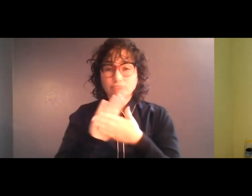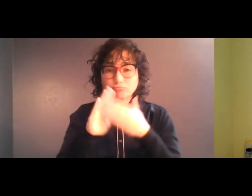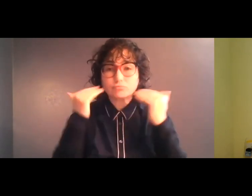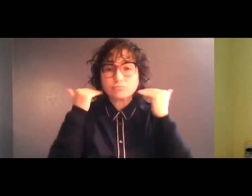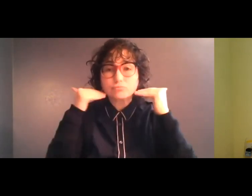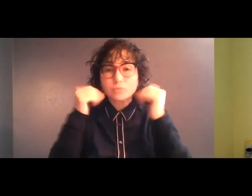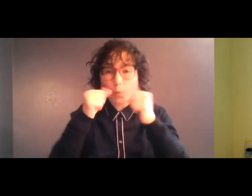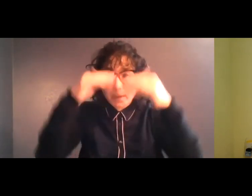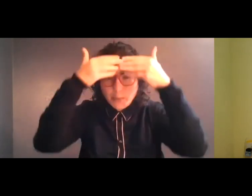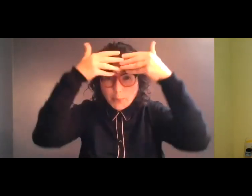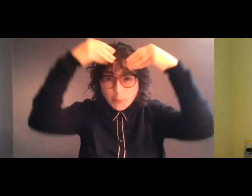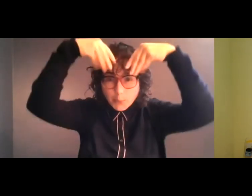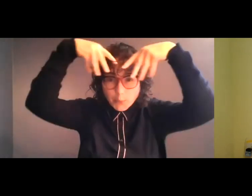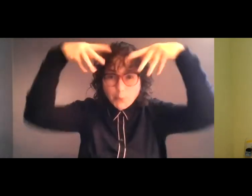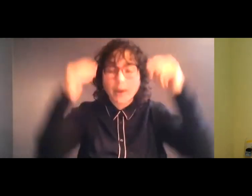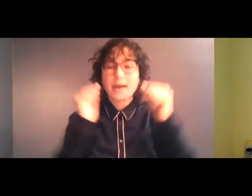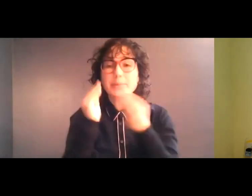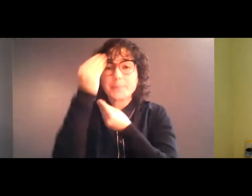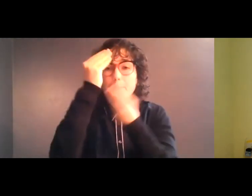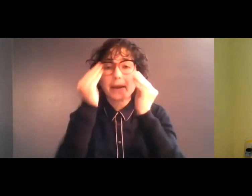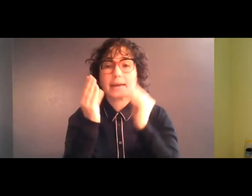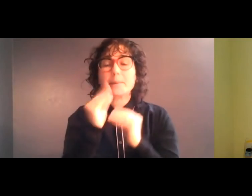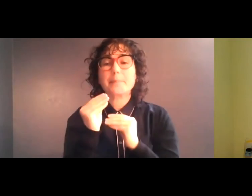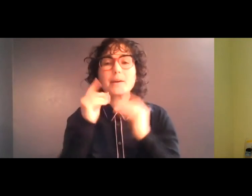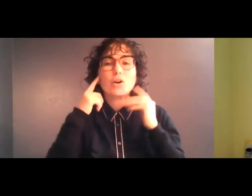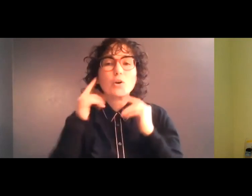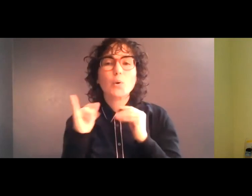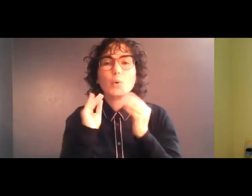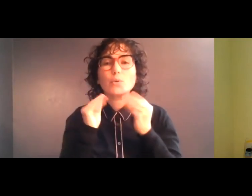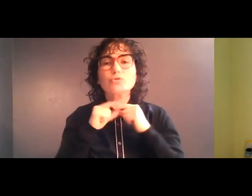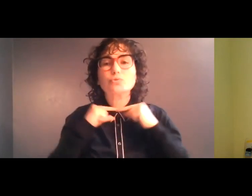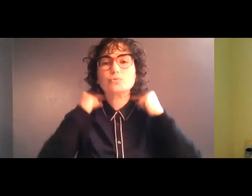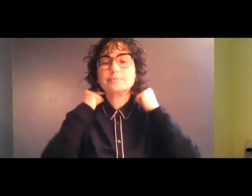lightly applied feminine make-up and delicate gold jewelry. The back of her wheelchair includes